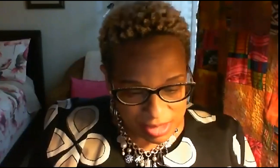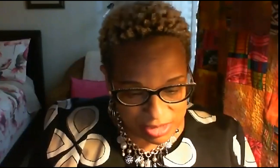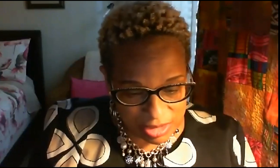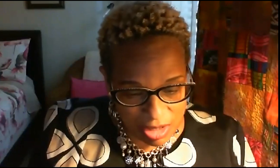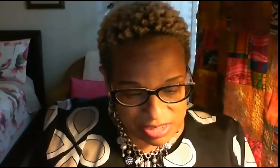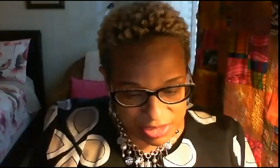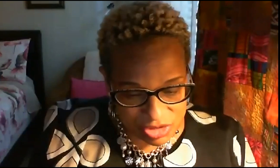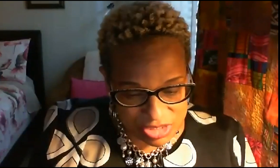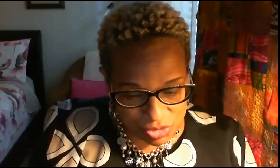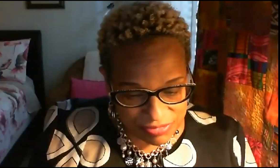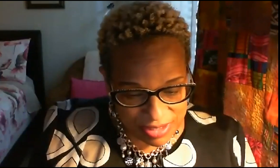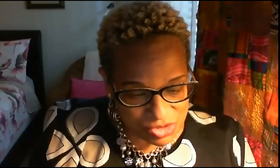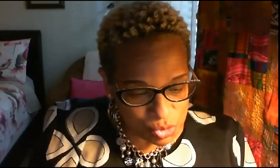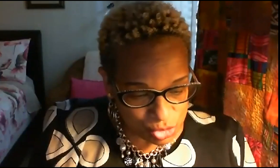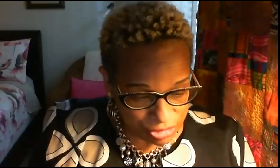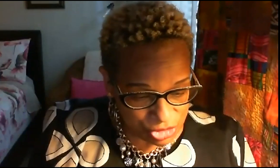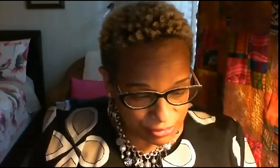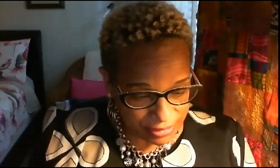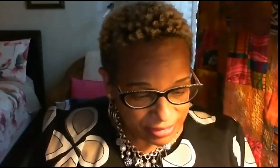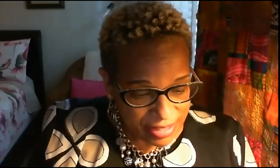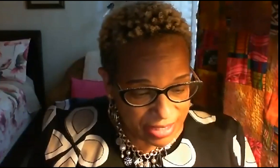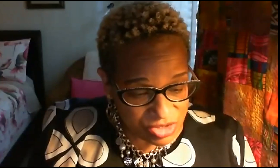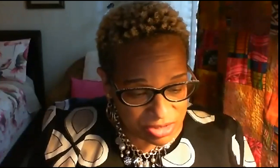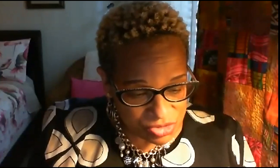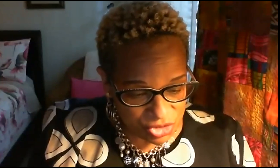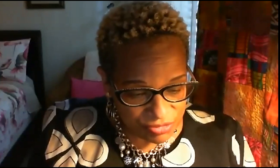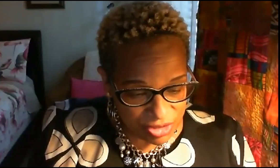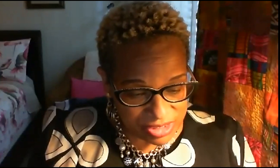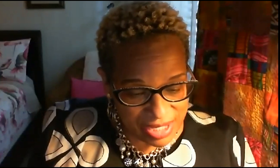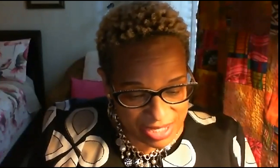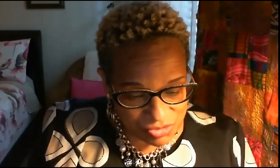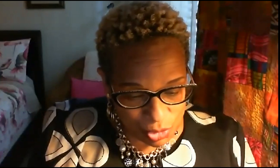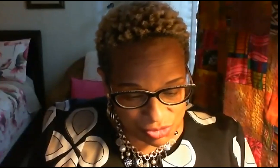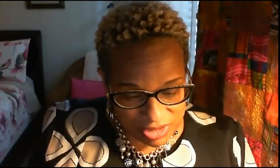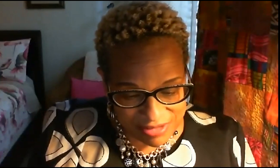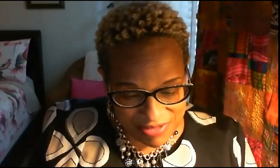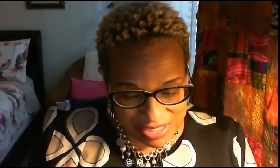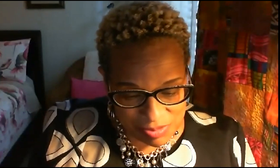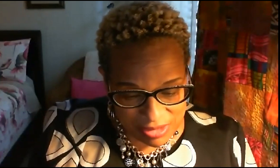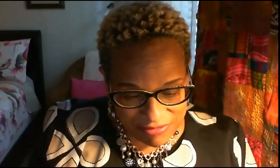in the los angeles unified school district and is also serving on the task force for the advancement of